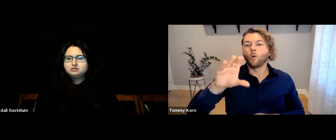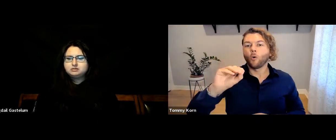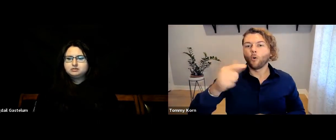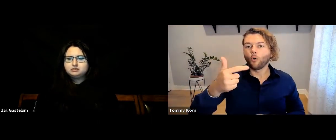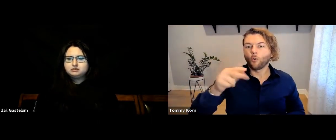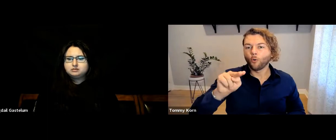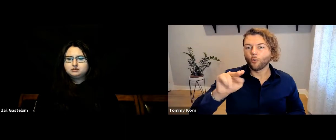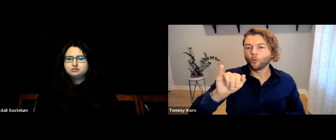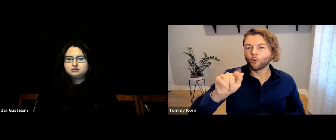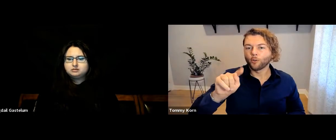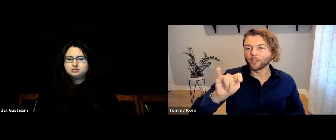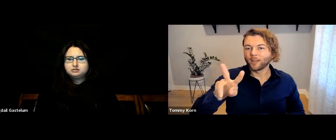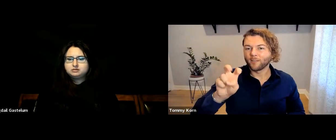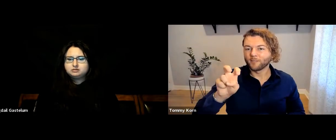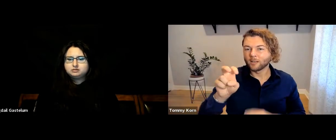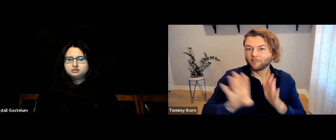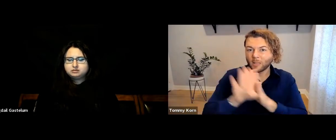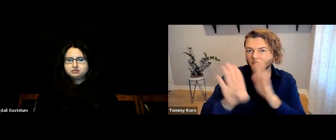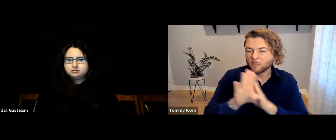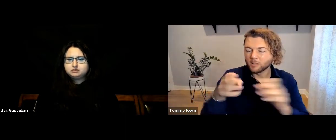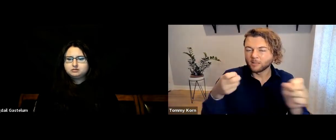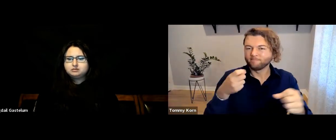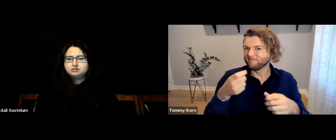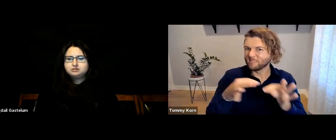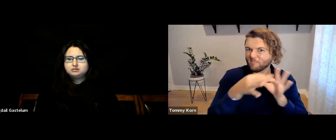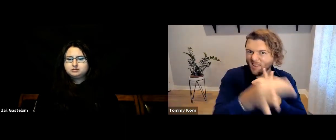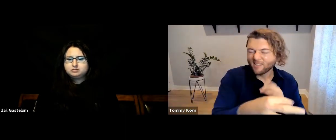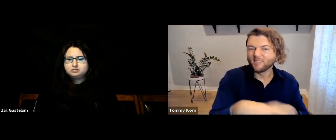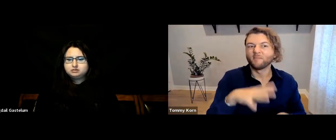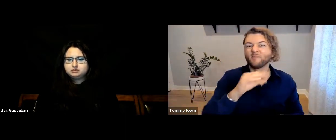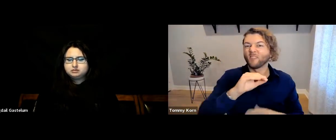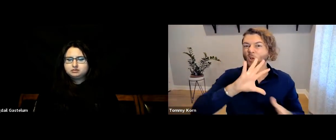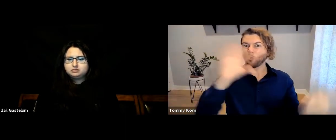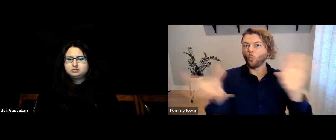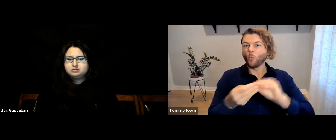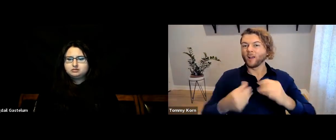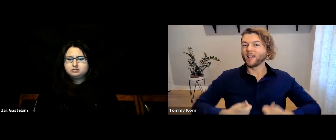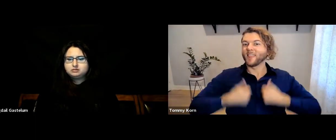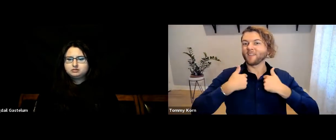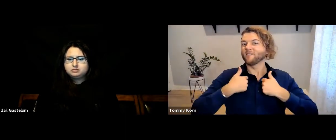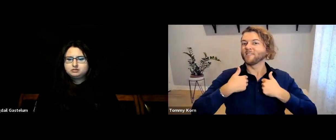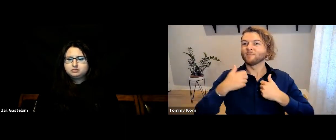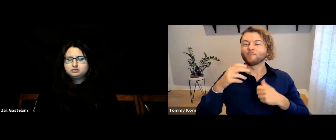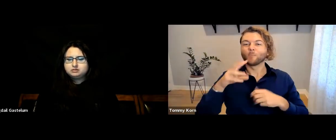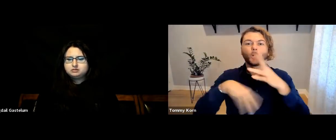and delays cognitive development. Language deprivation affects so many things in their life: